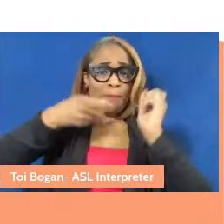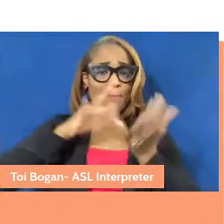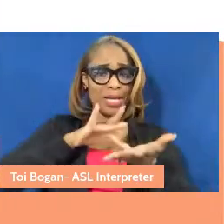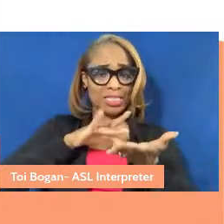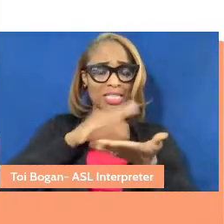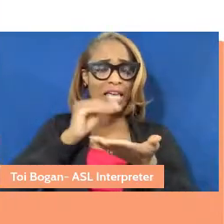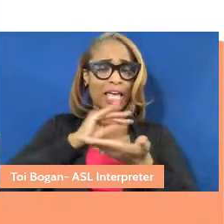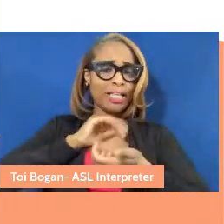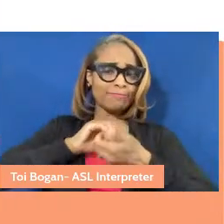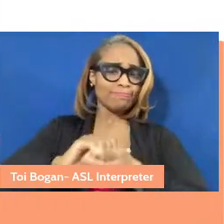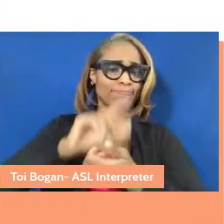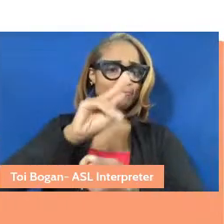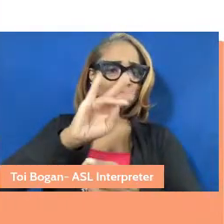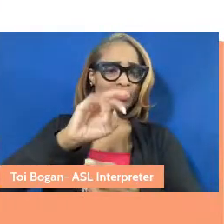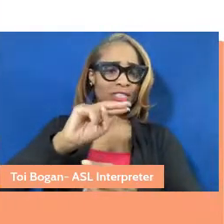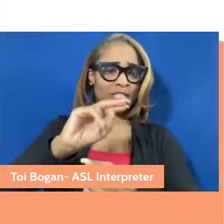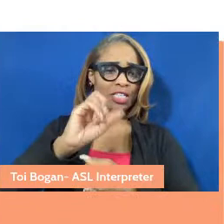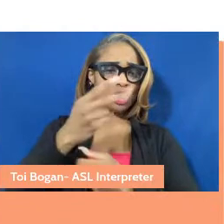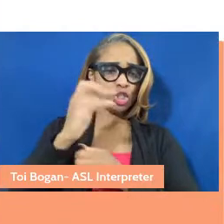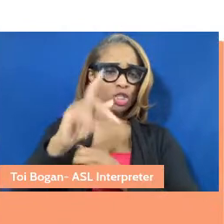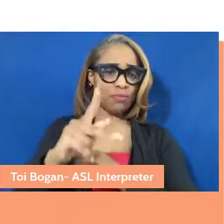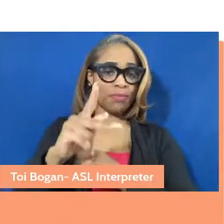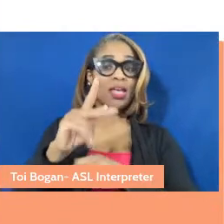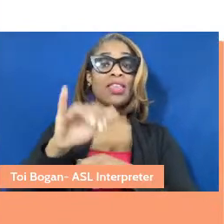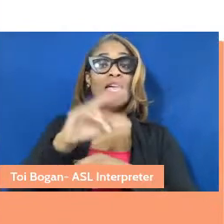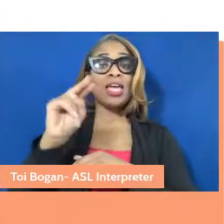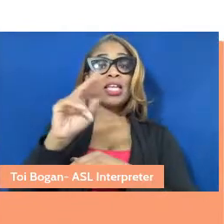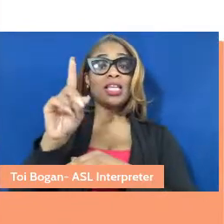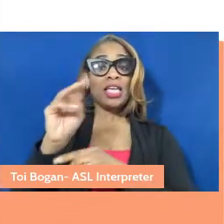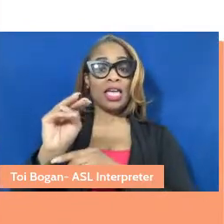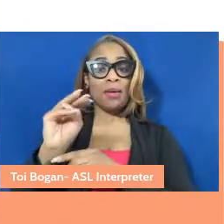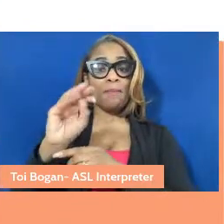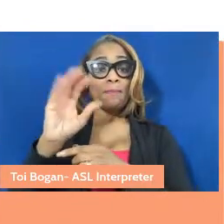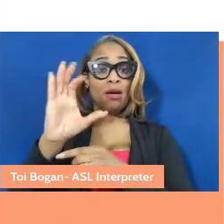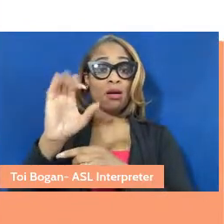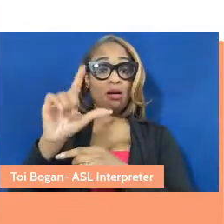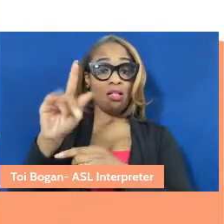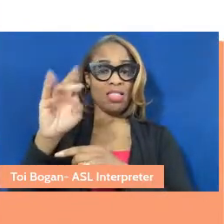We are dropping the link to the NDN Collective in the chat on YouTube. I